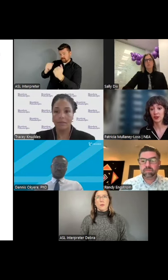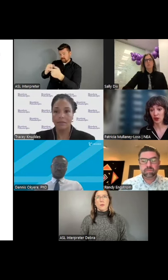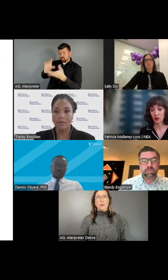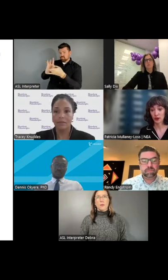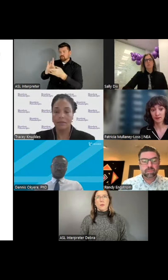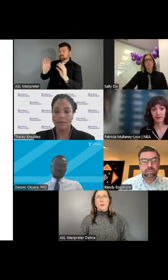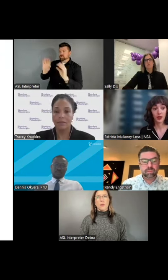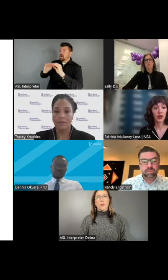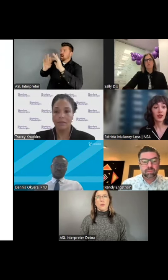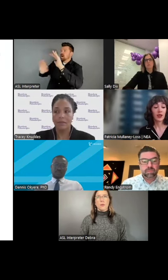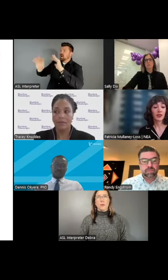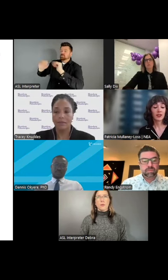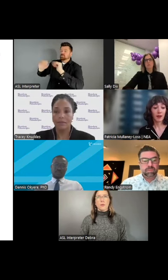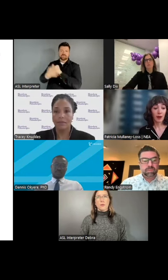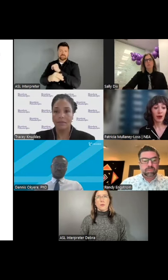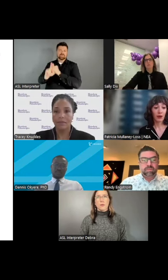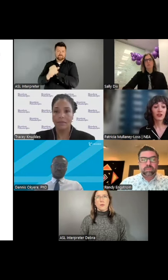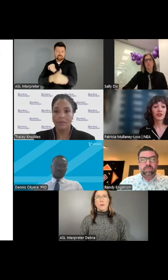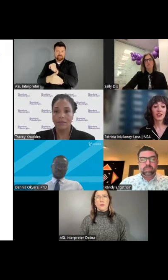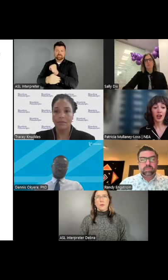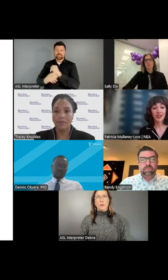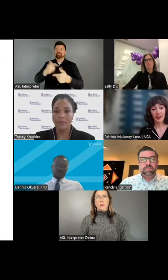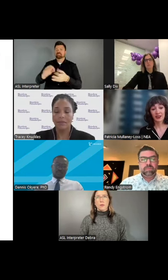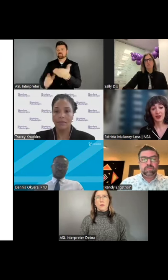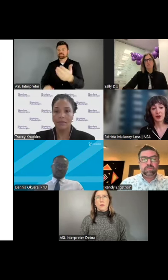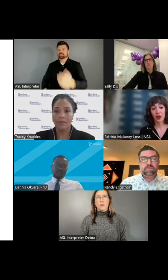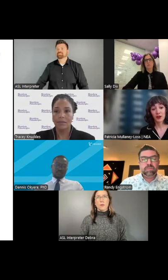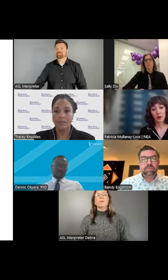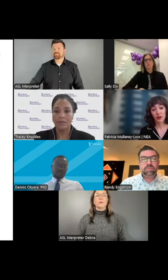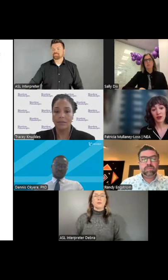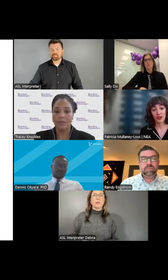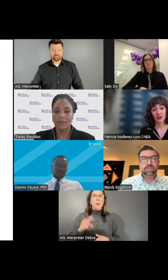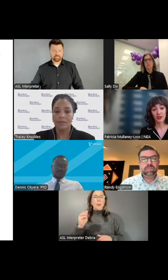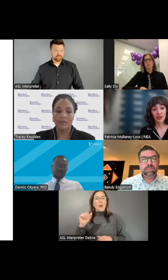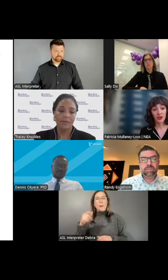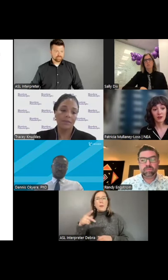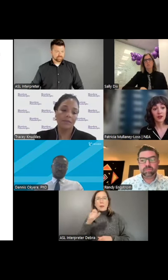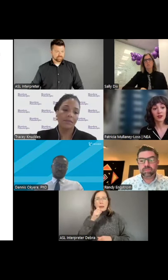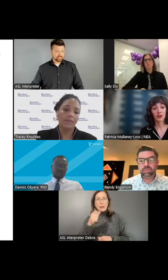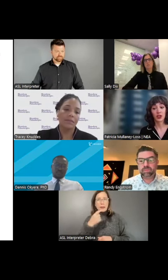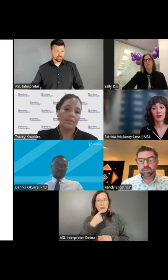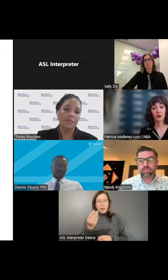this country. This map, however, does not tell us some other important things to consider, such as